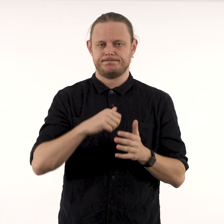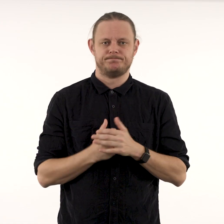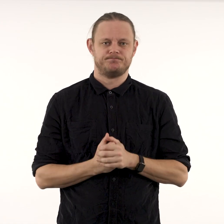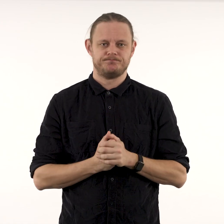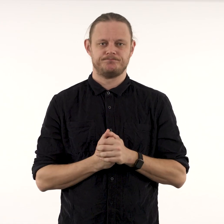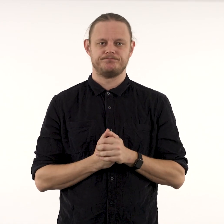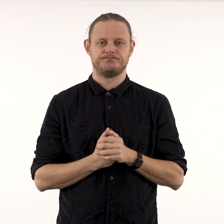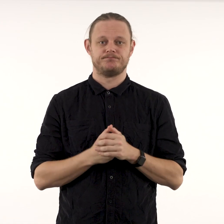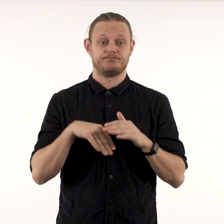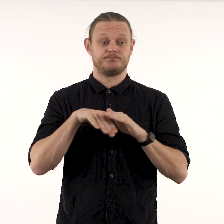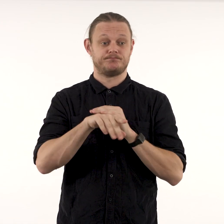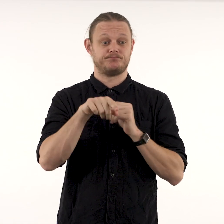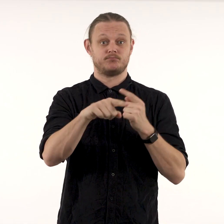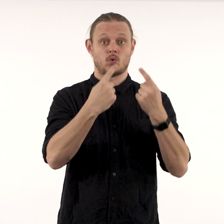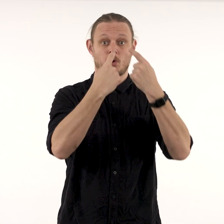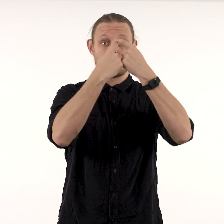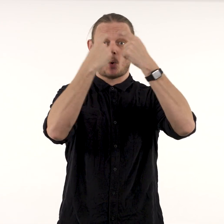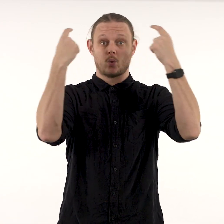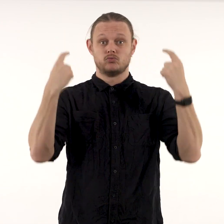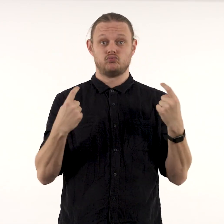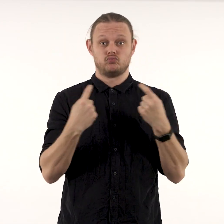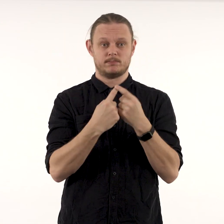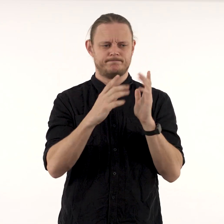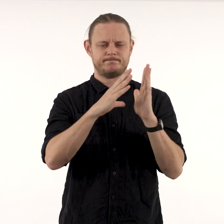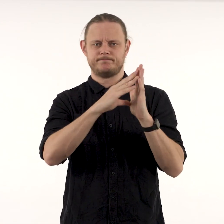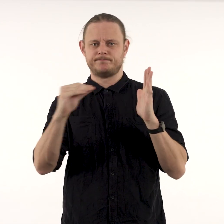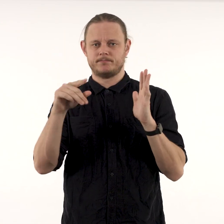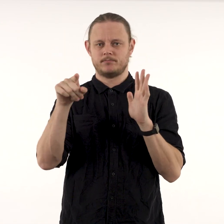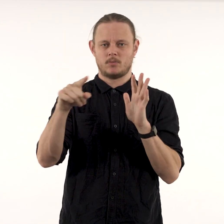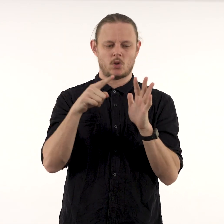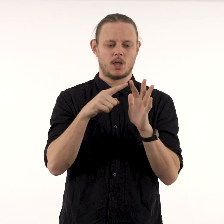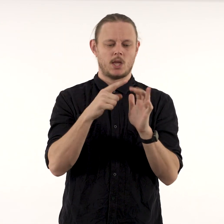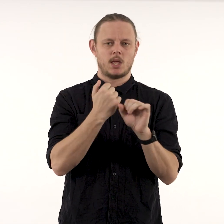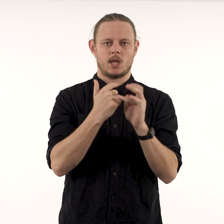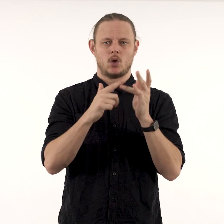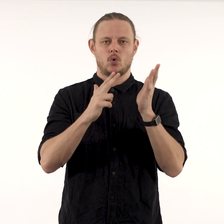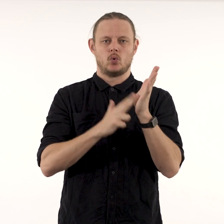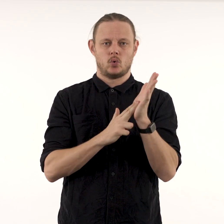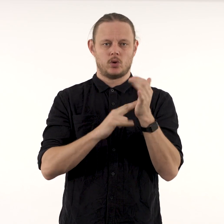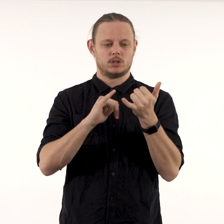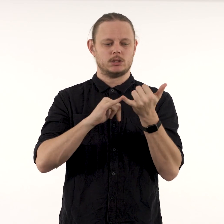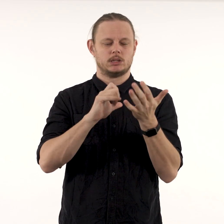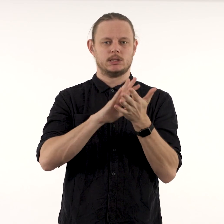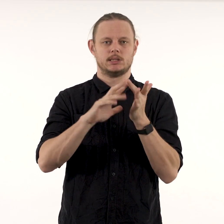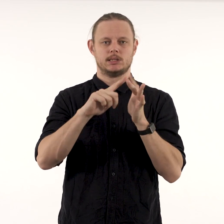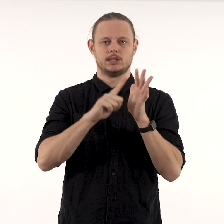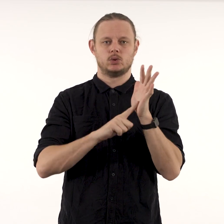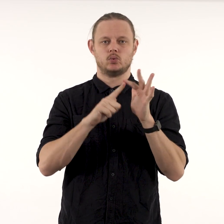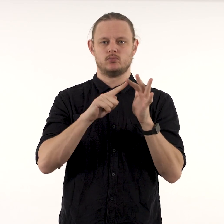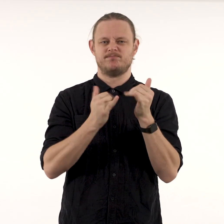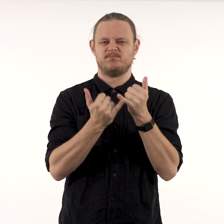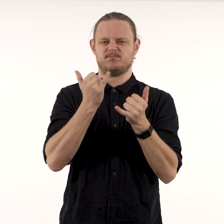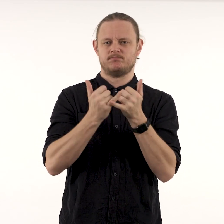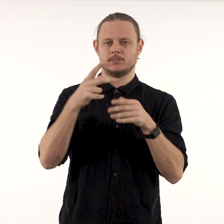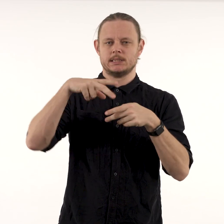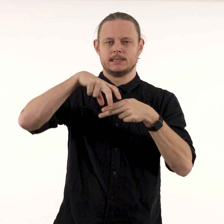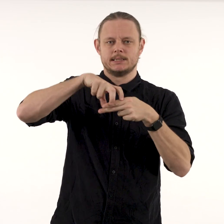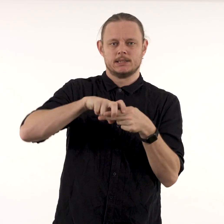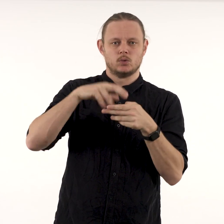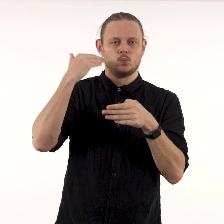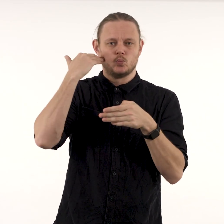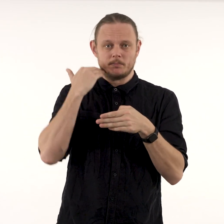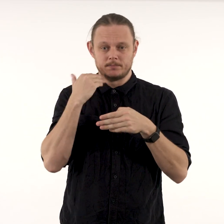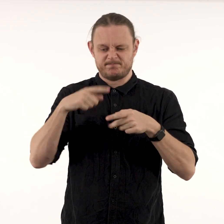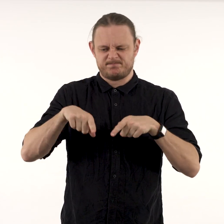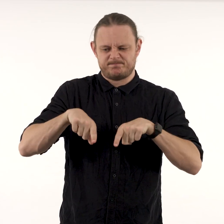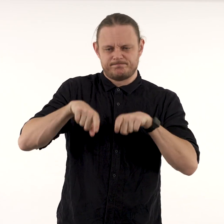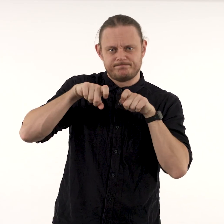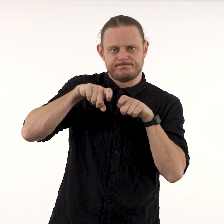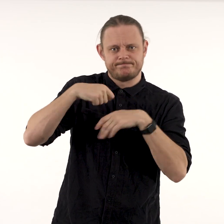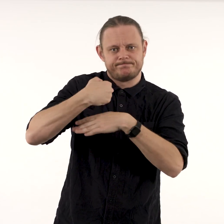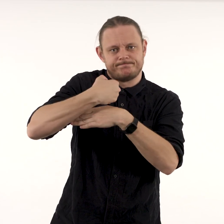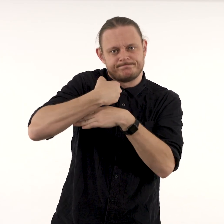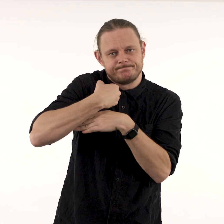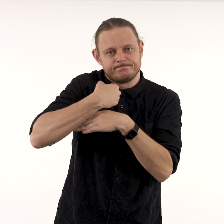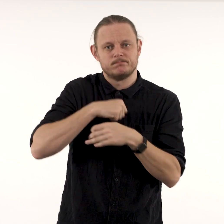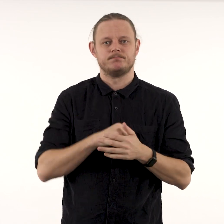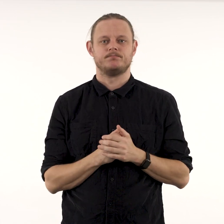'In this Archibald portrait, their pose mimics that of Egon Schiele's Seated woman with bent knees,